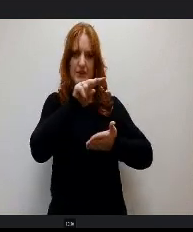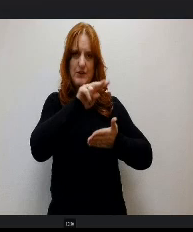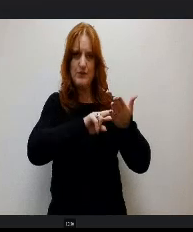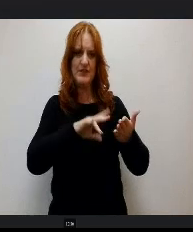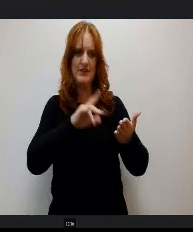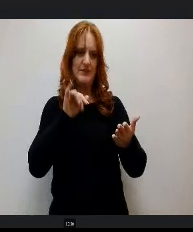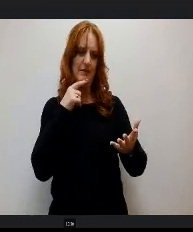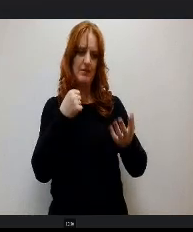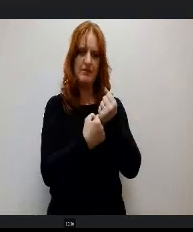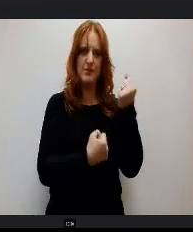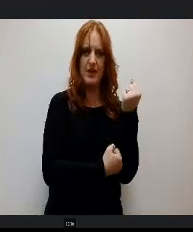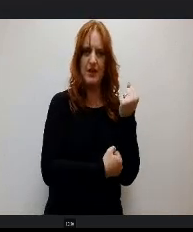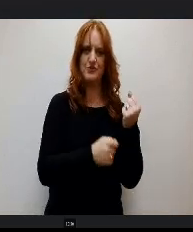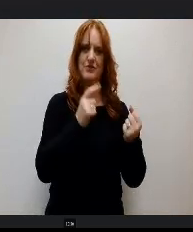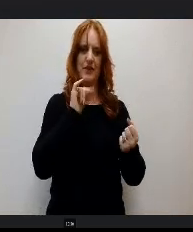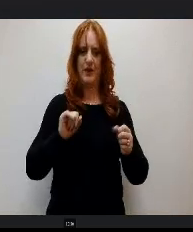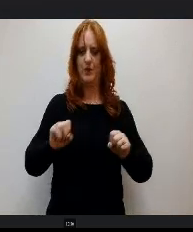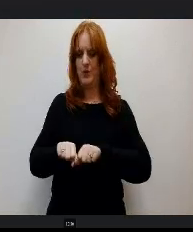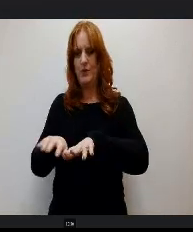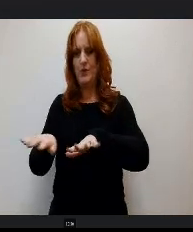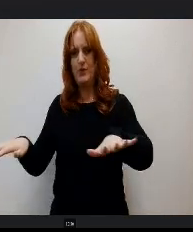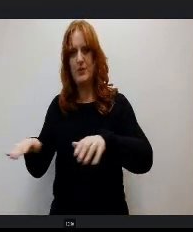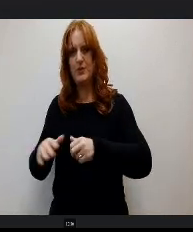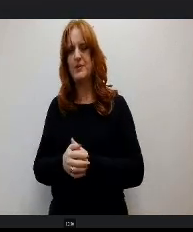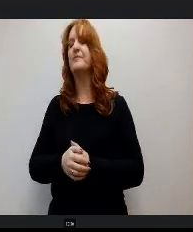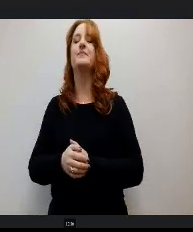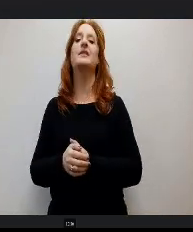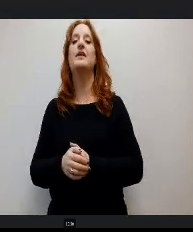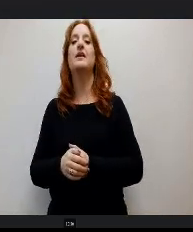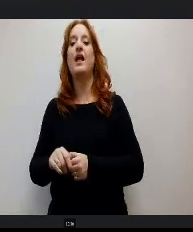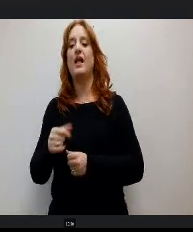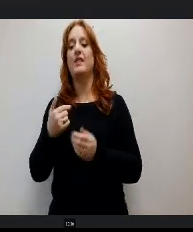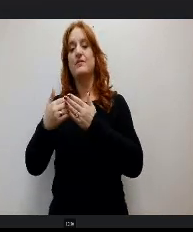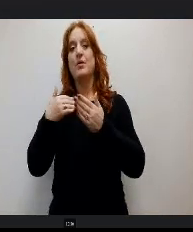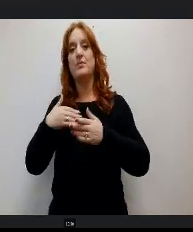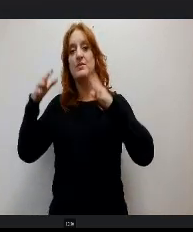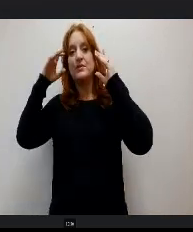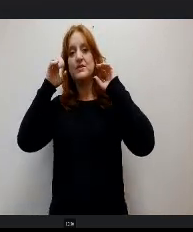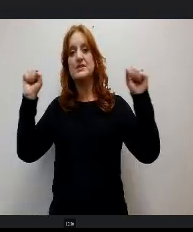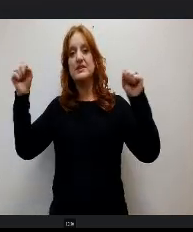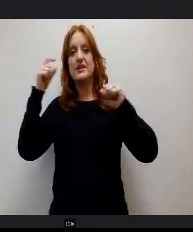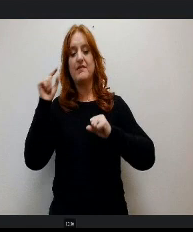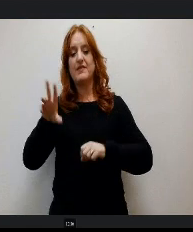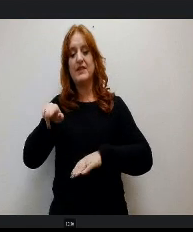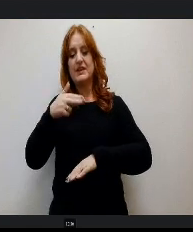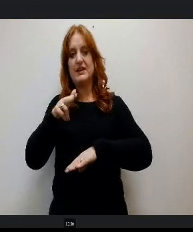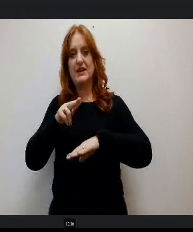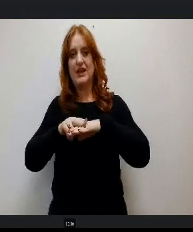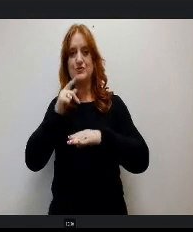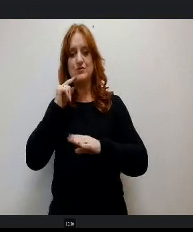Vince Ferrandino and Gerald Torozo are former presidents of the National Associations of Principals. They